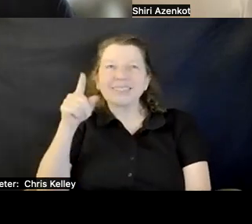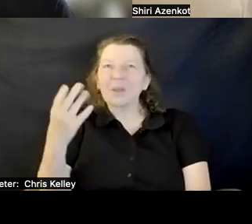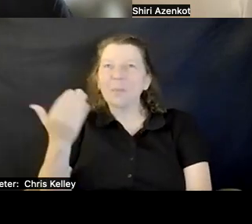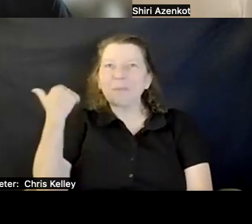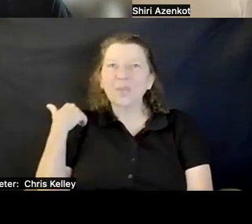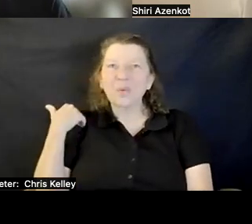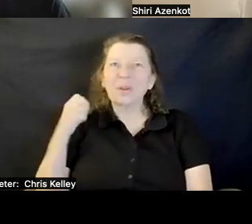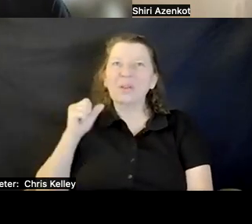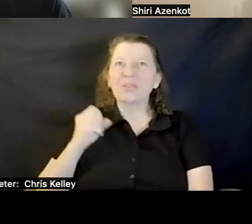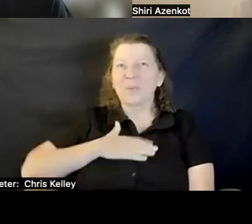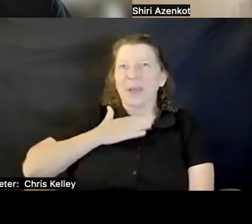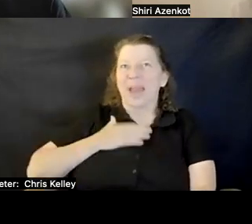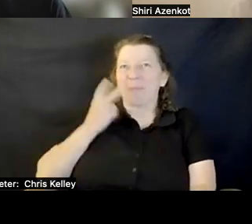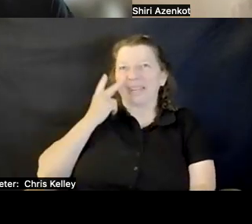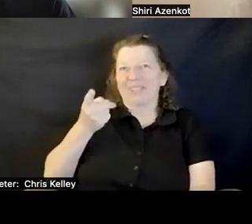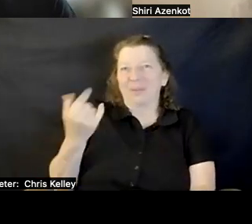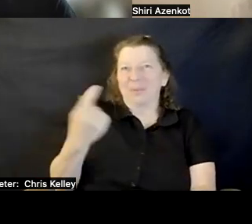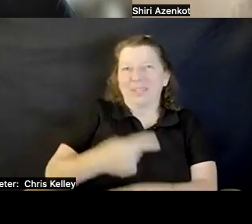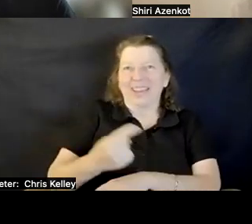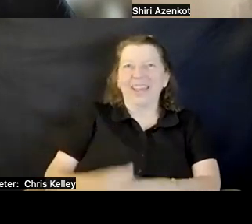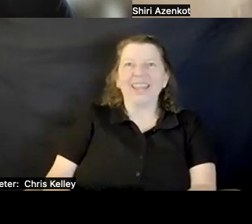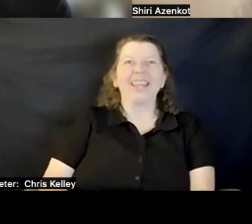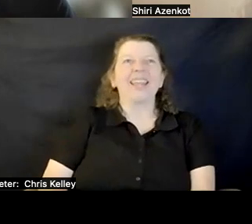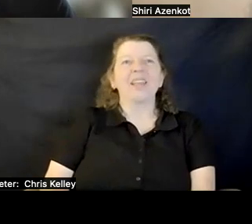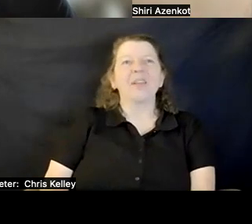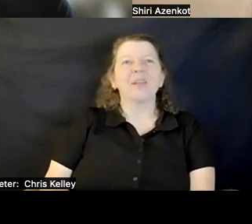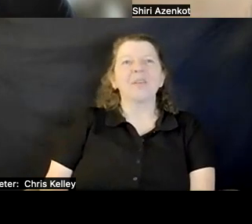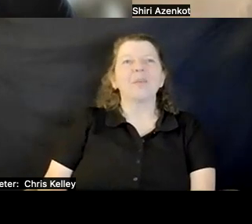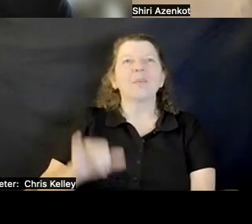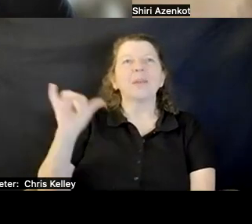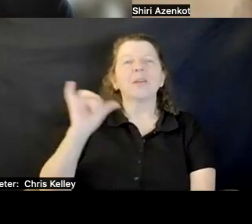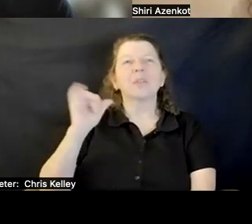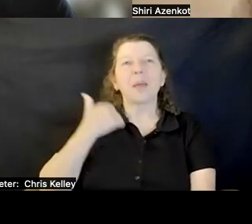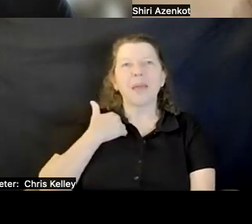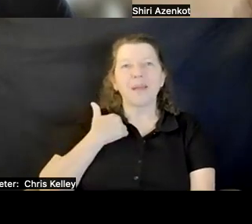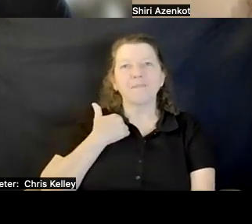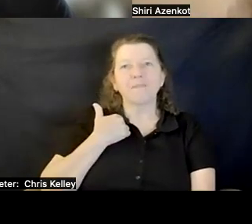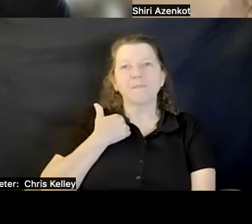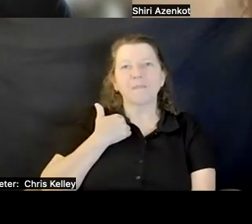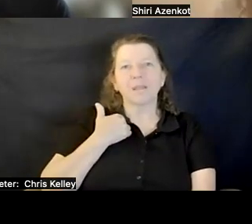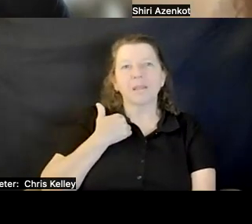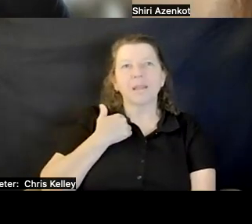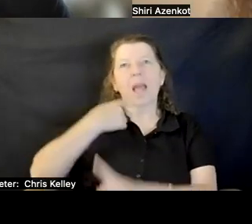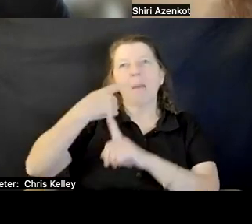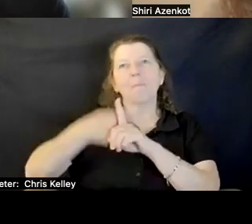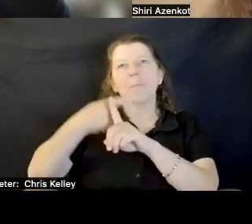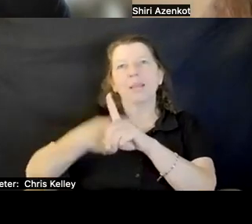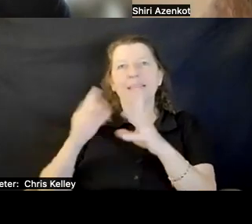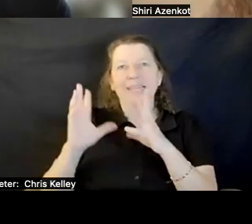We are happy to have you here. We also have monthly seminars for those of you